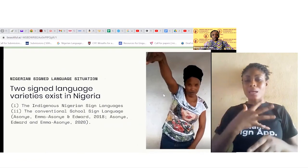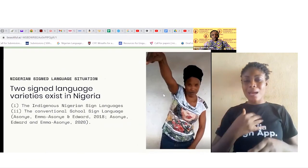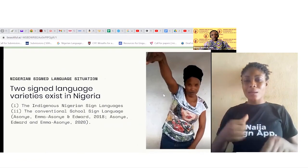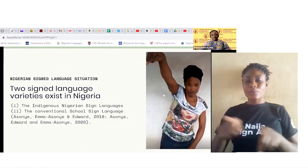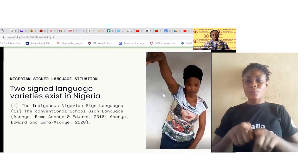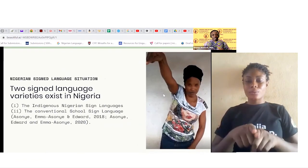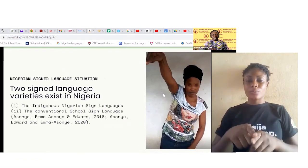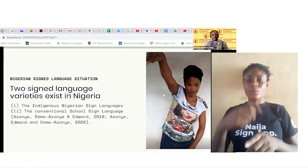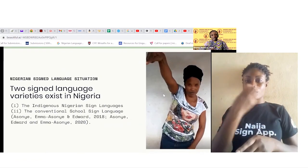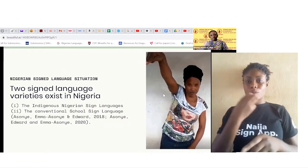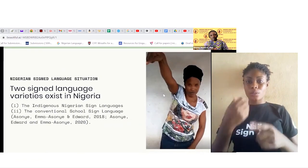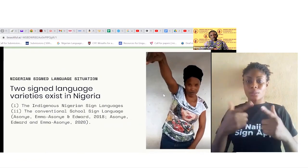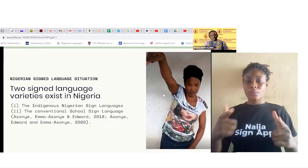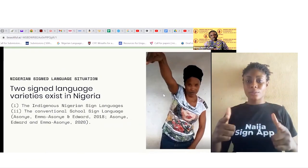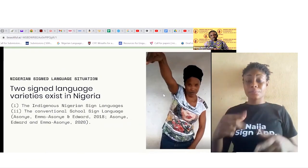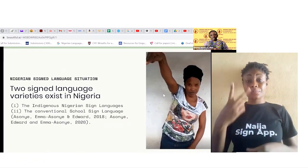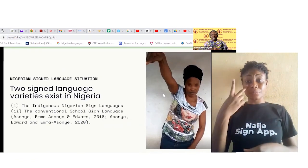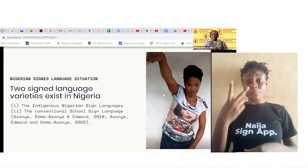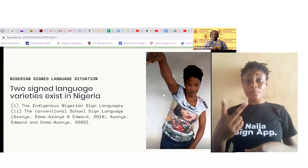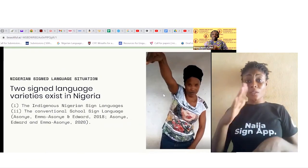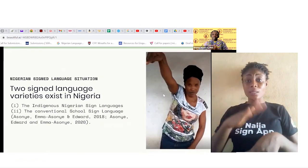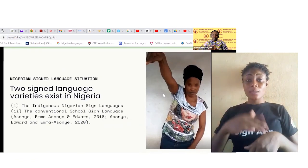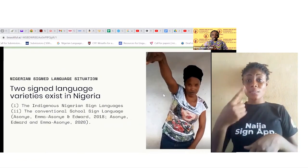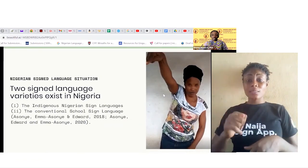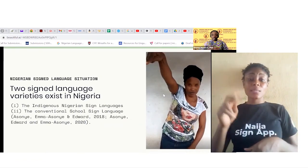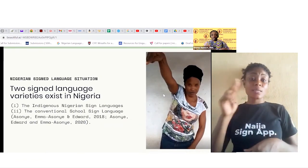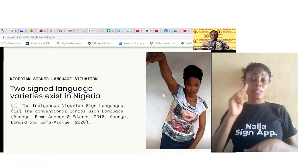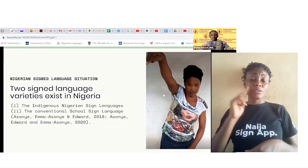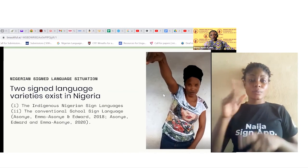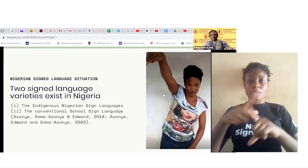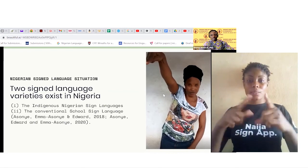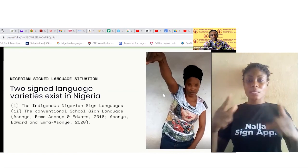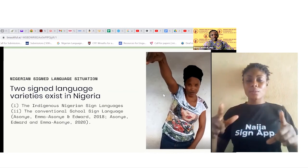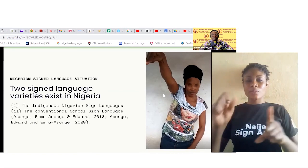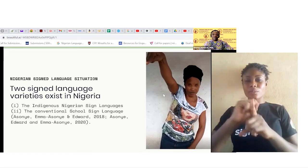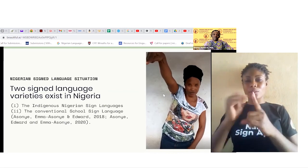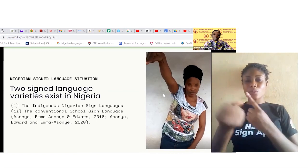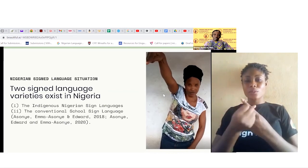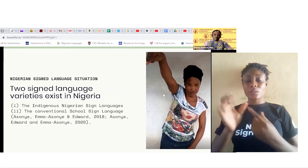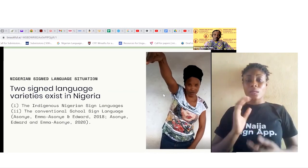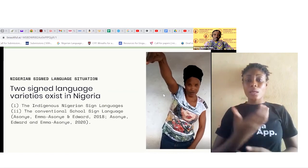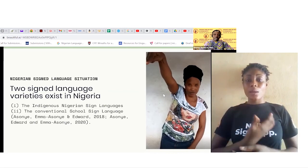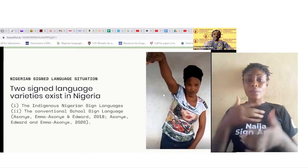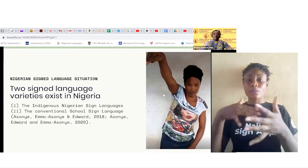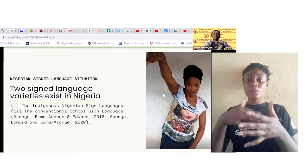So looking at um the Nigerian sign language situation our studies have revealed that we have